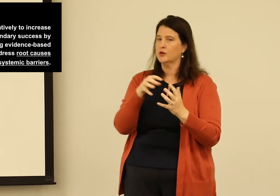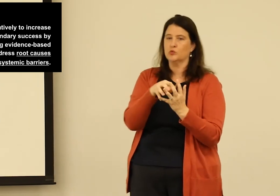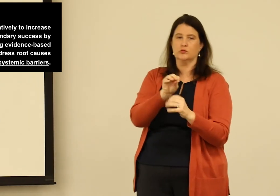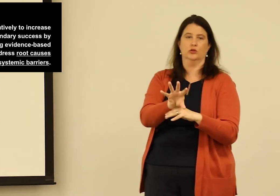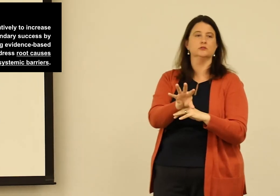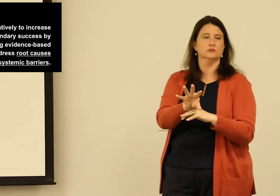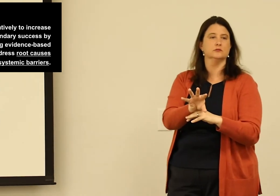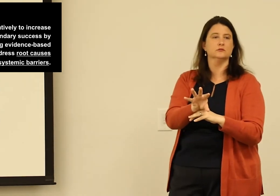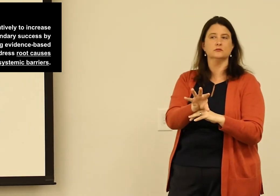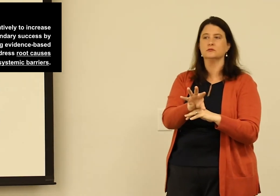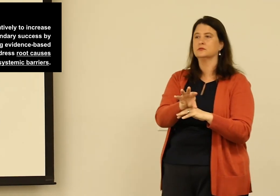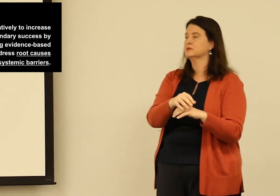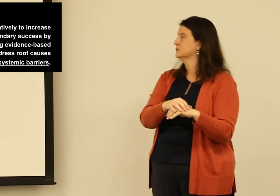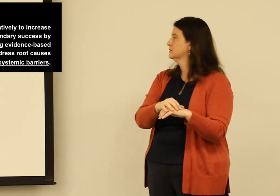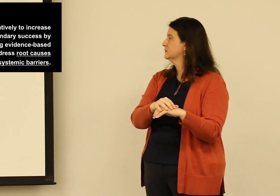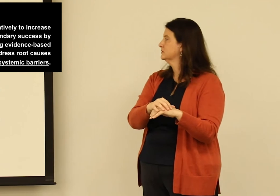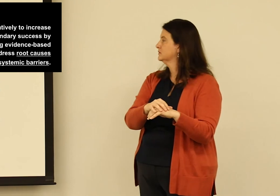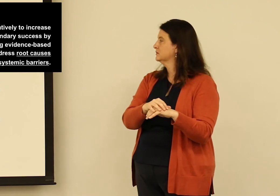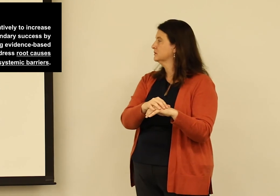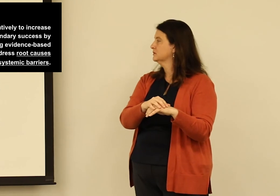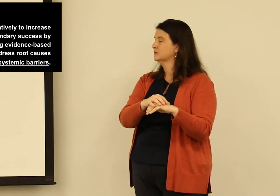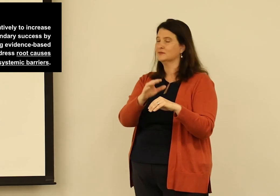Really focusing our effort on addressing root causes